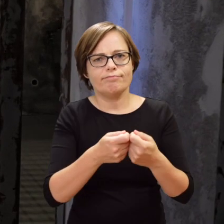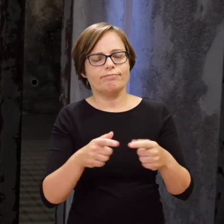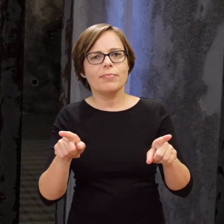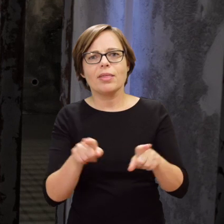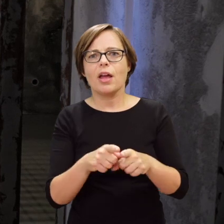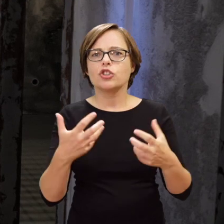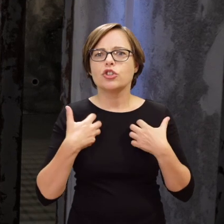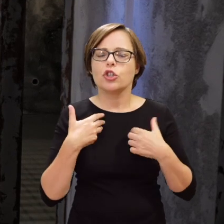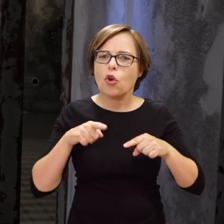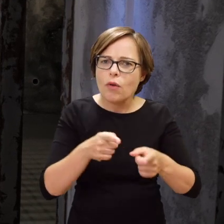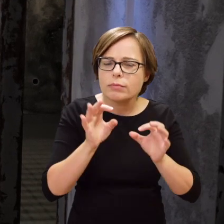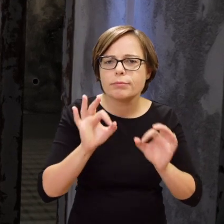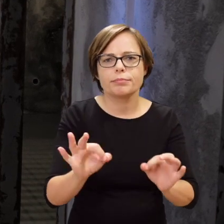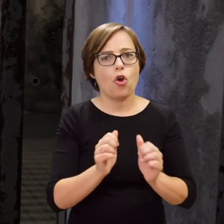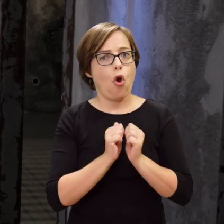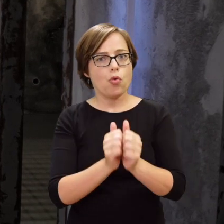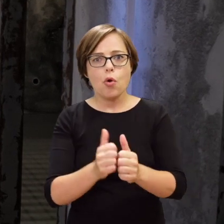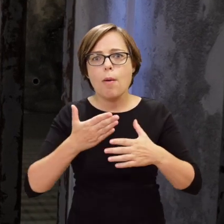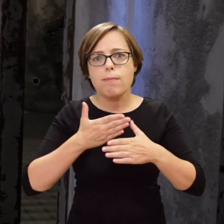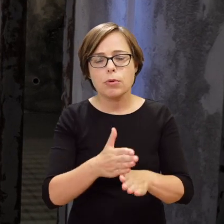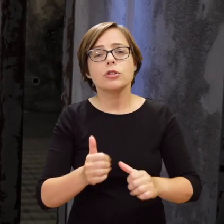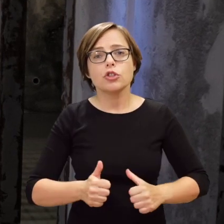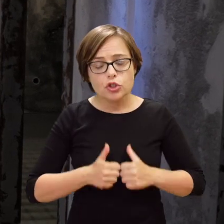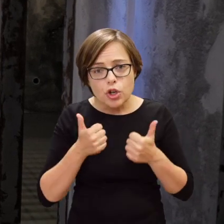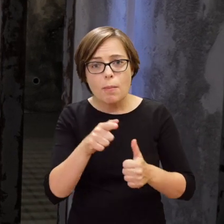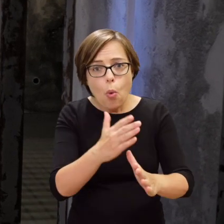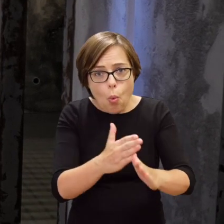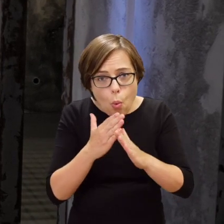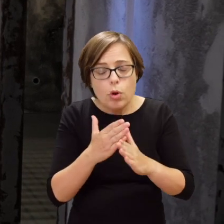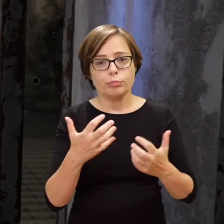it was possible to survive in a hideout.